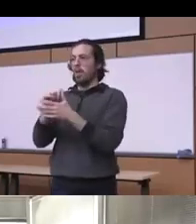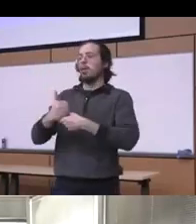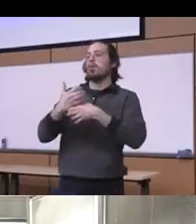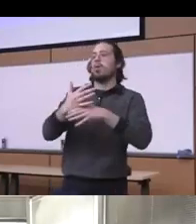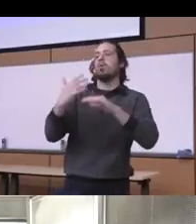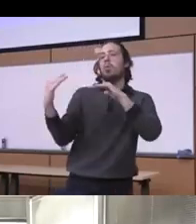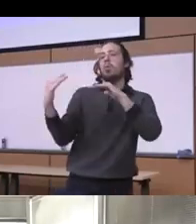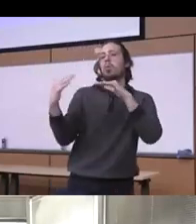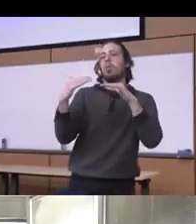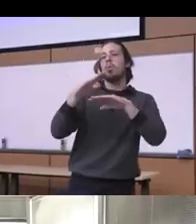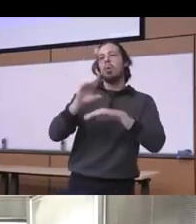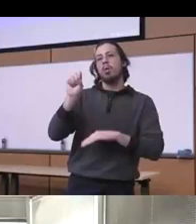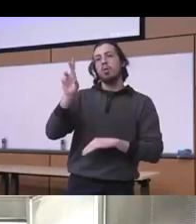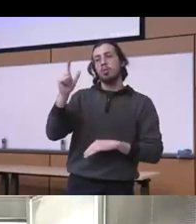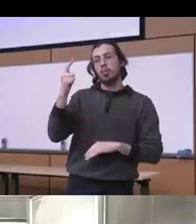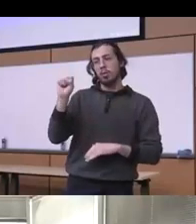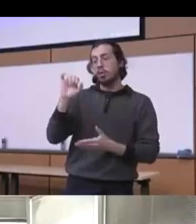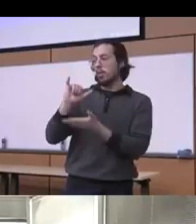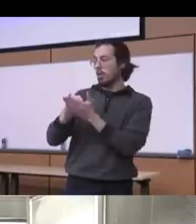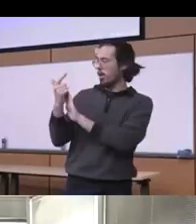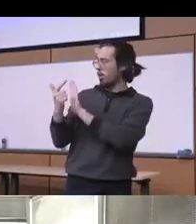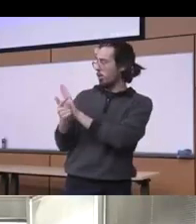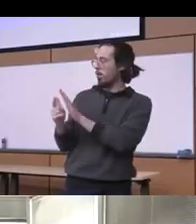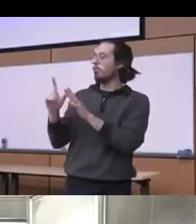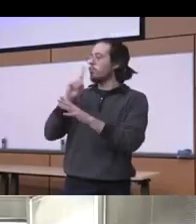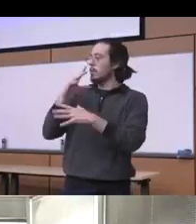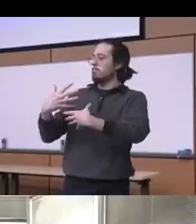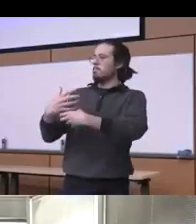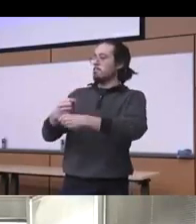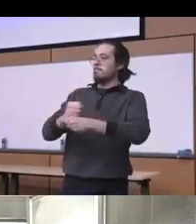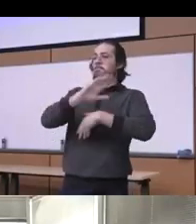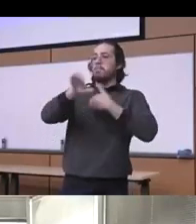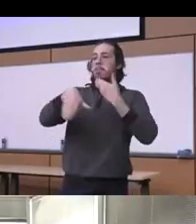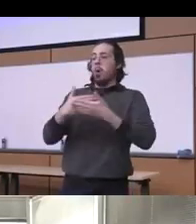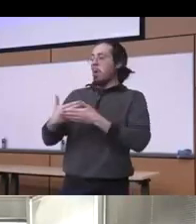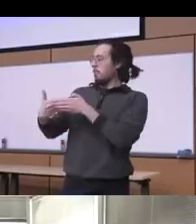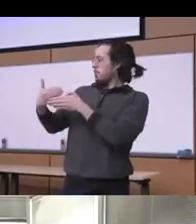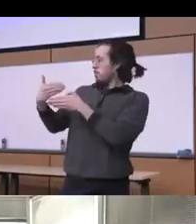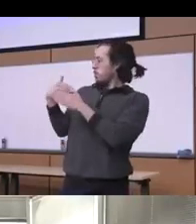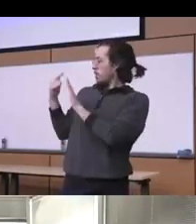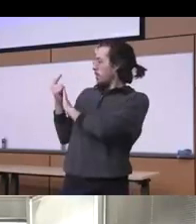law basically Consolidated you know all these laws around it on manufacture and distributing